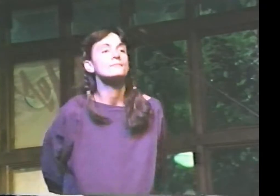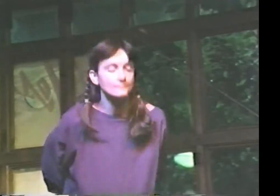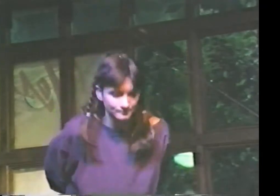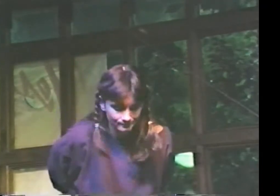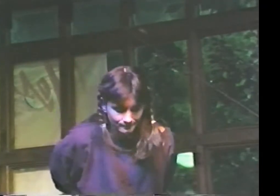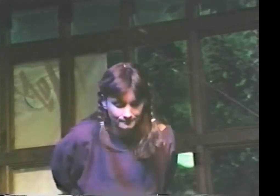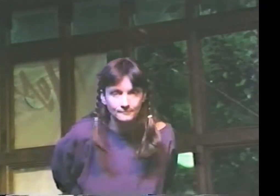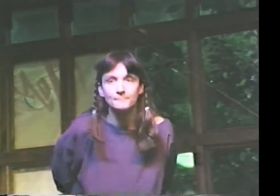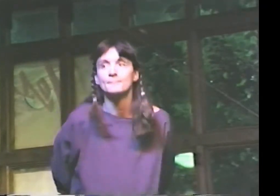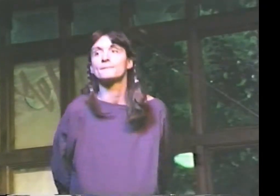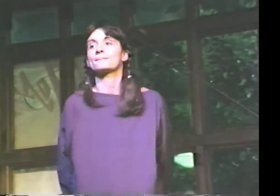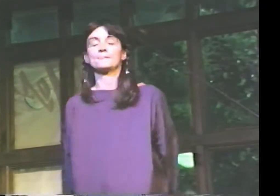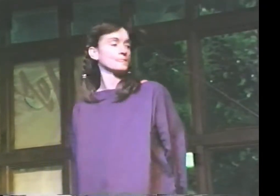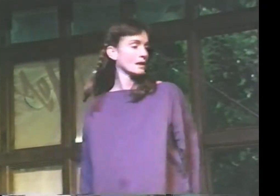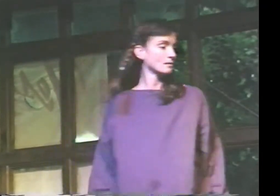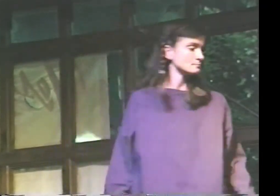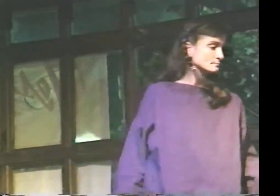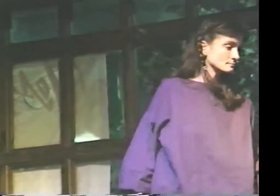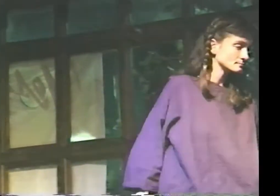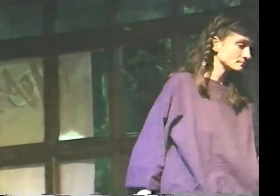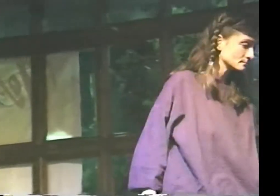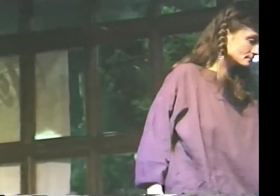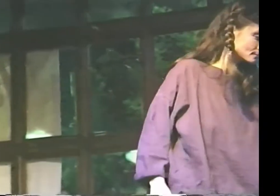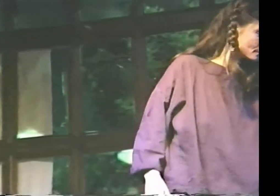[PERSON CLAPPING]